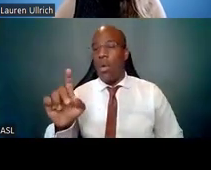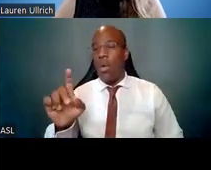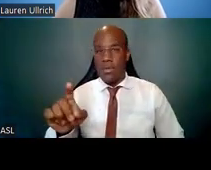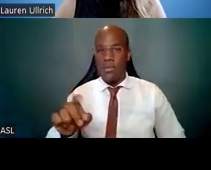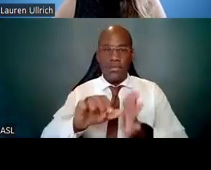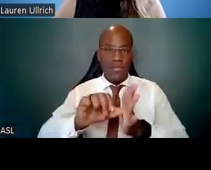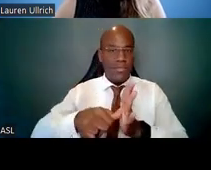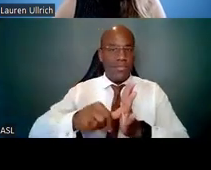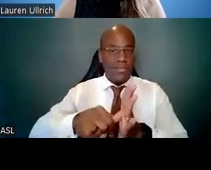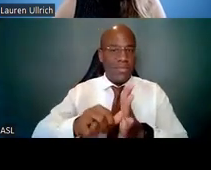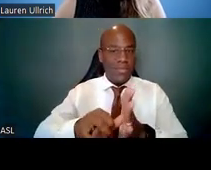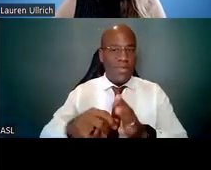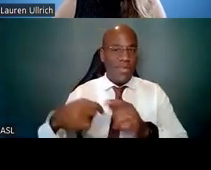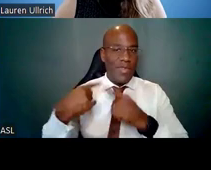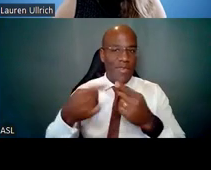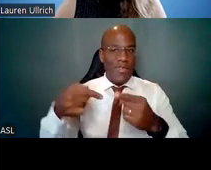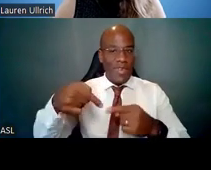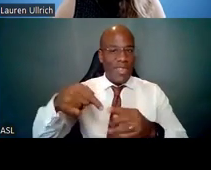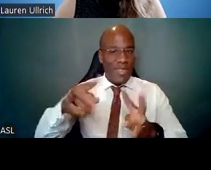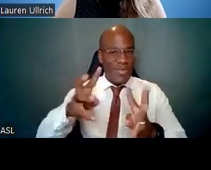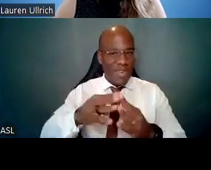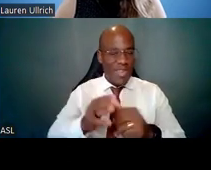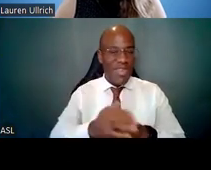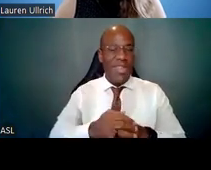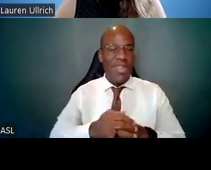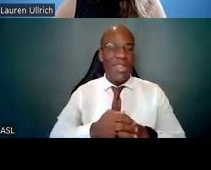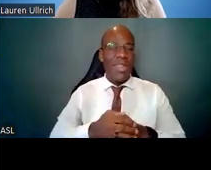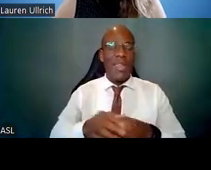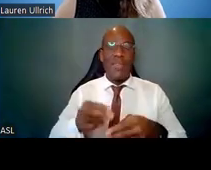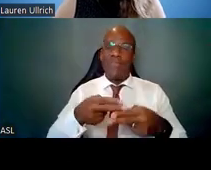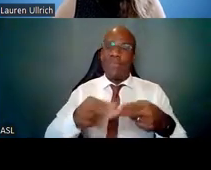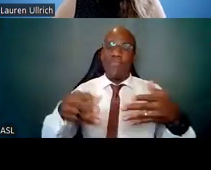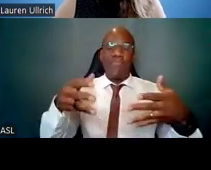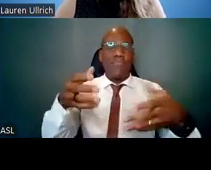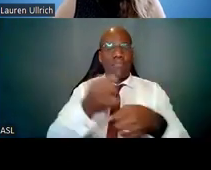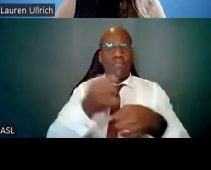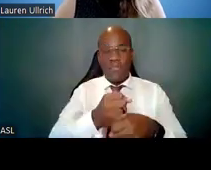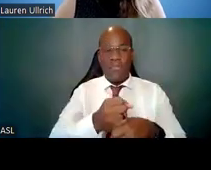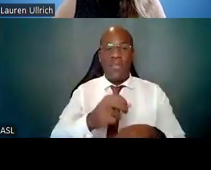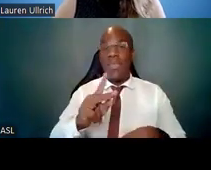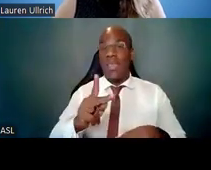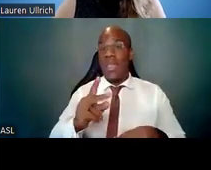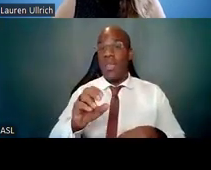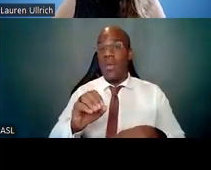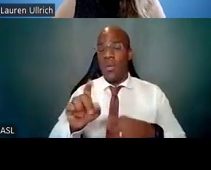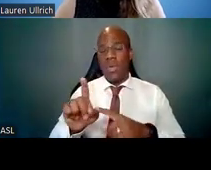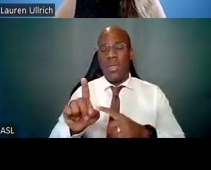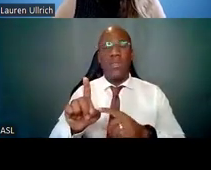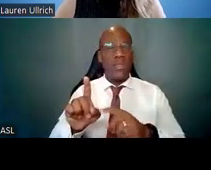The shorter version is that it's used very differently by the different ICs.